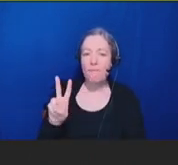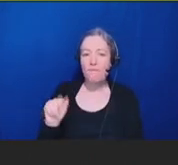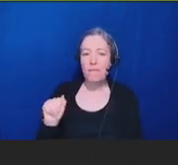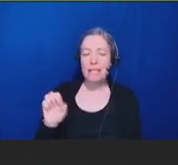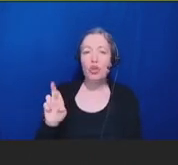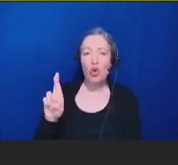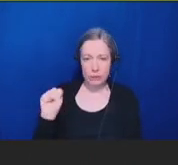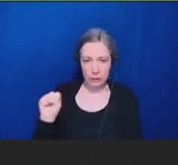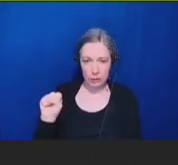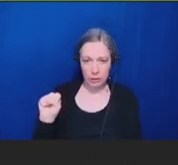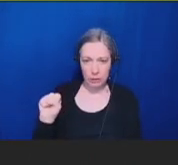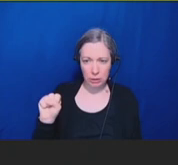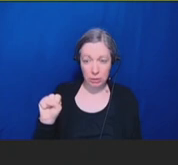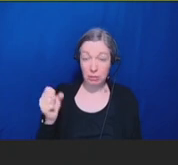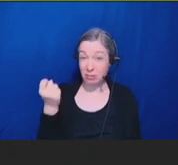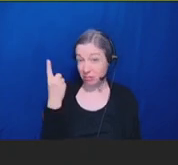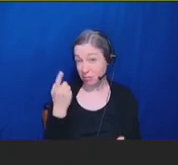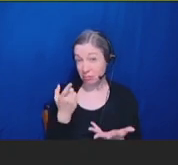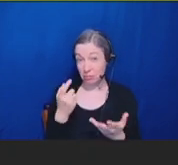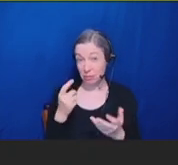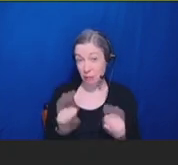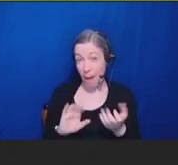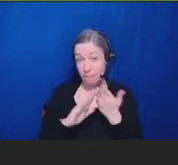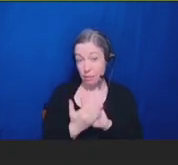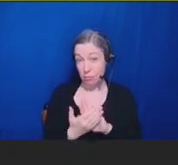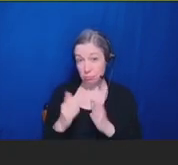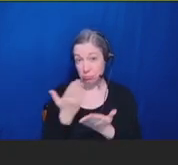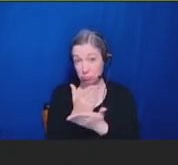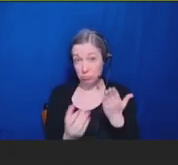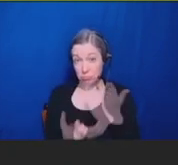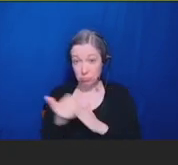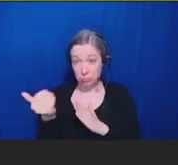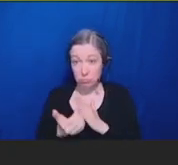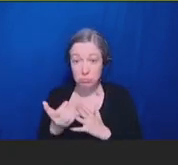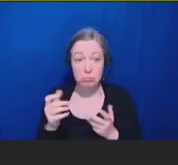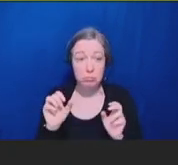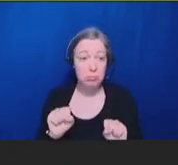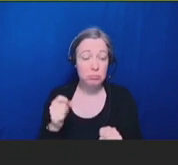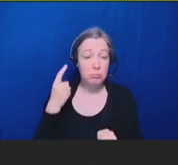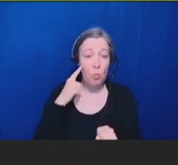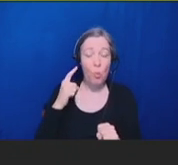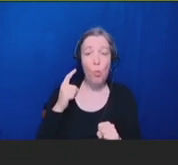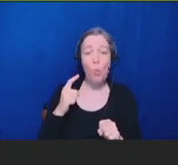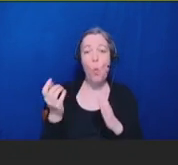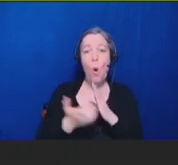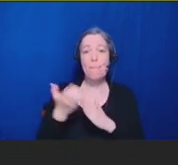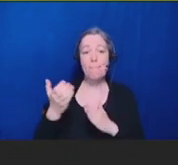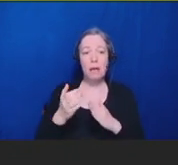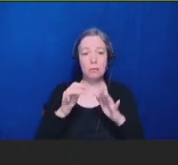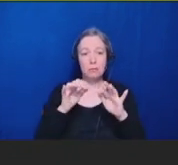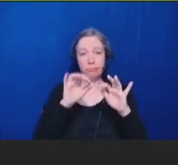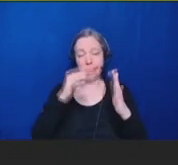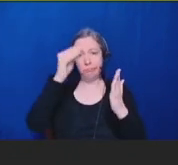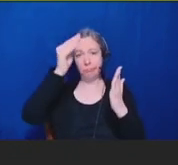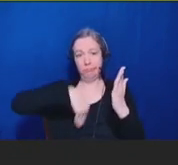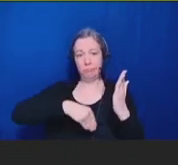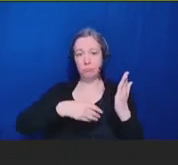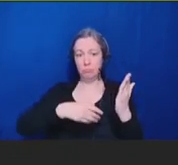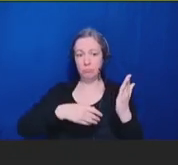Fifteen, CDC and FDA should apply appropriate considerations when conducting disproportionality